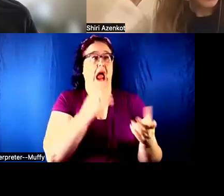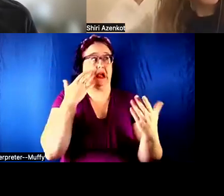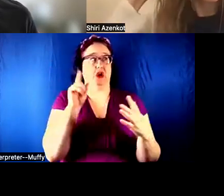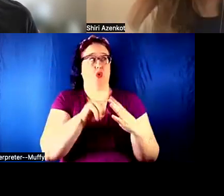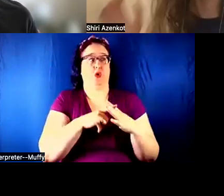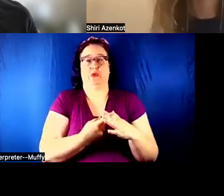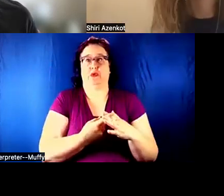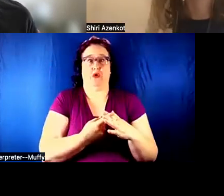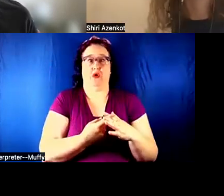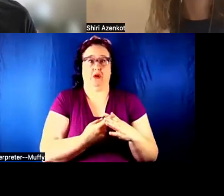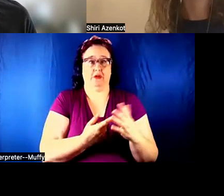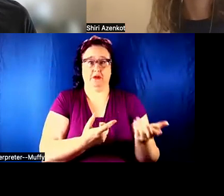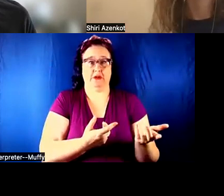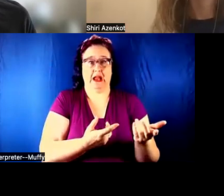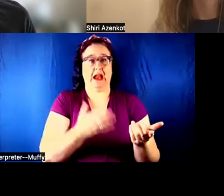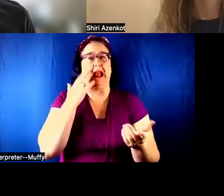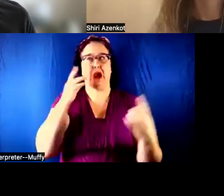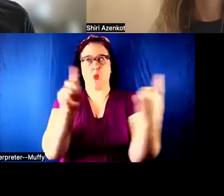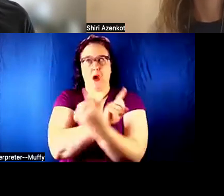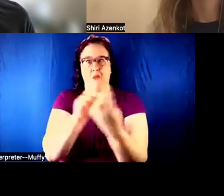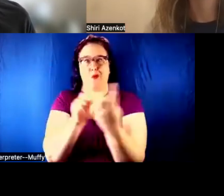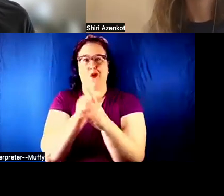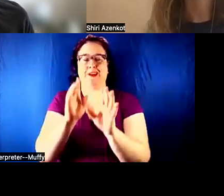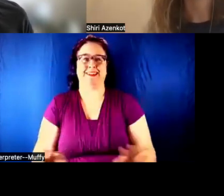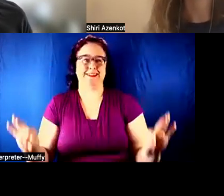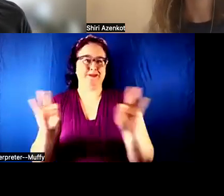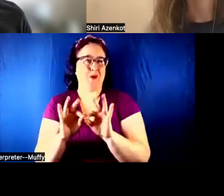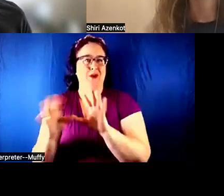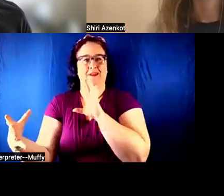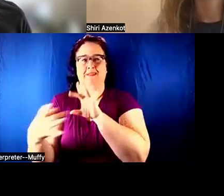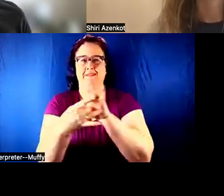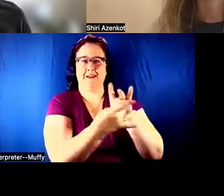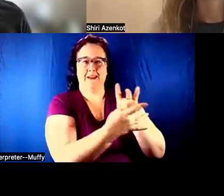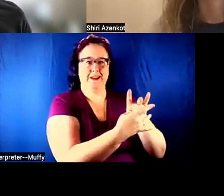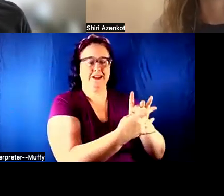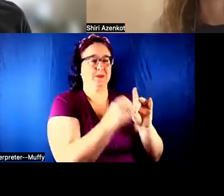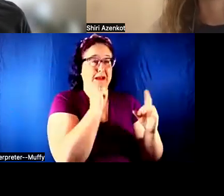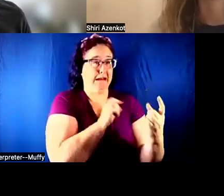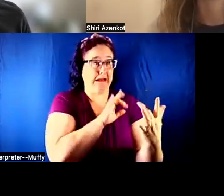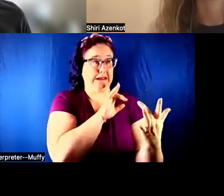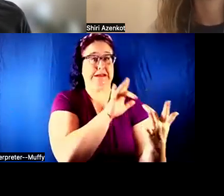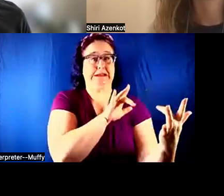KNOWING THAT NETWORKING IS IMPORTANT, BUT NOT GETTING ANYTHING BACK FOR VERY VALID REASONS,